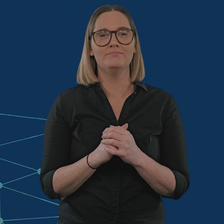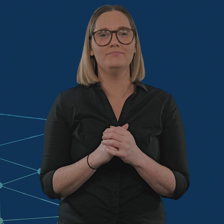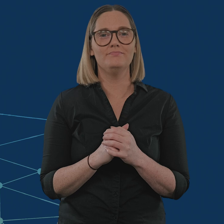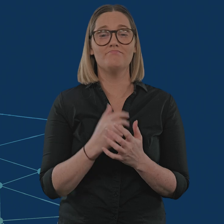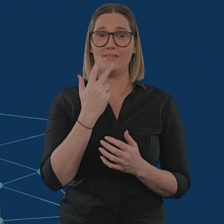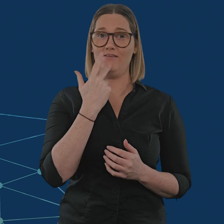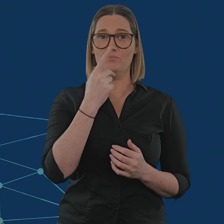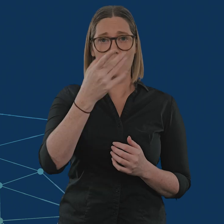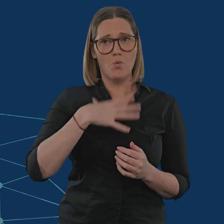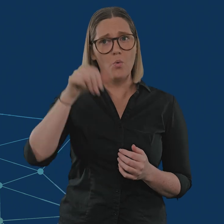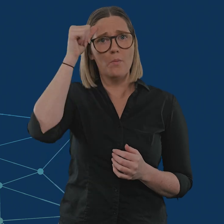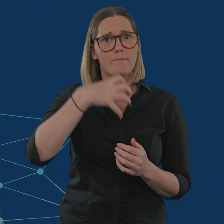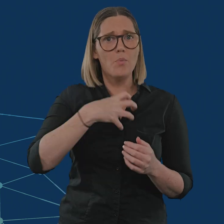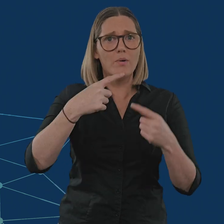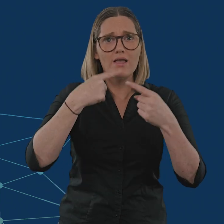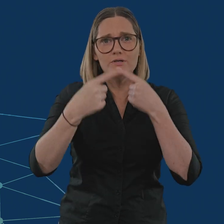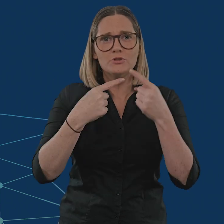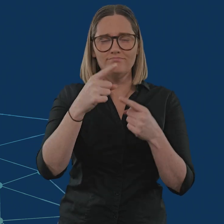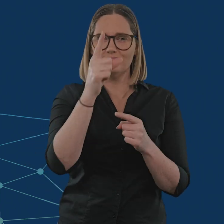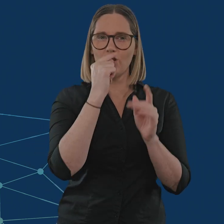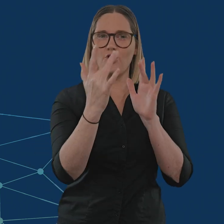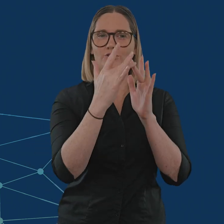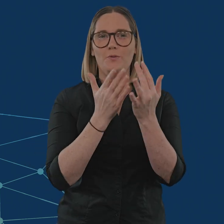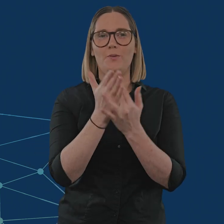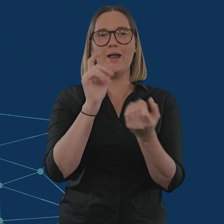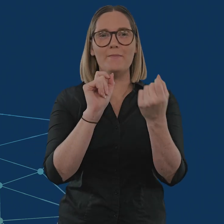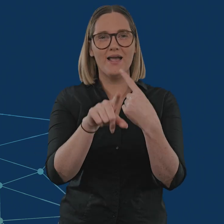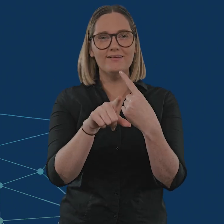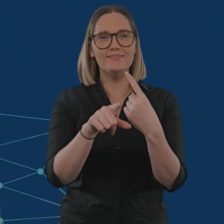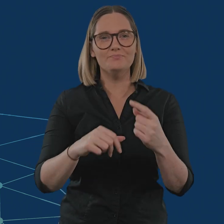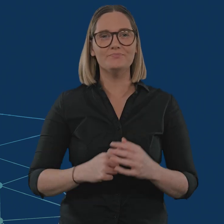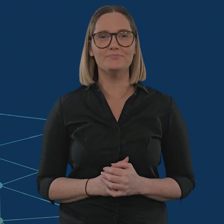If you would like any more information, please reach out via our email address.